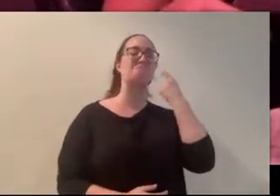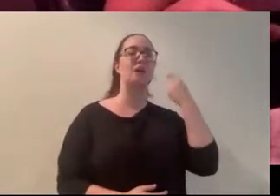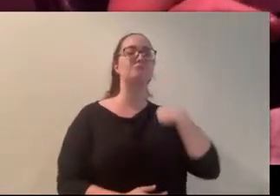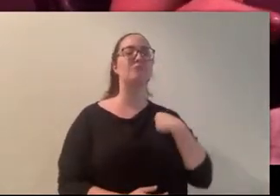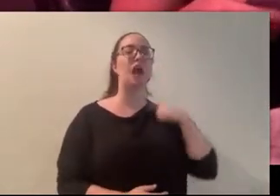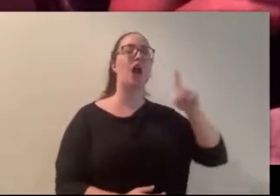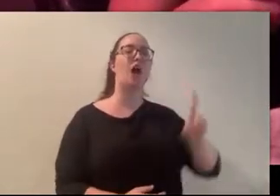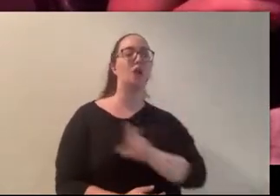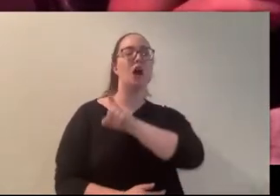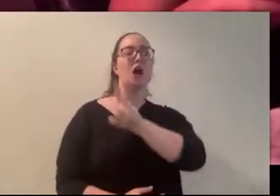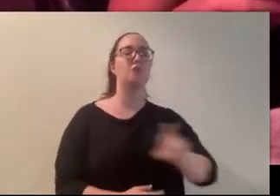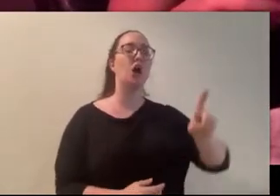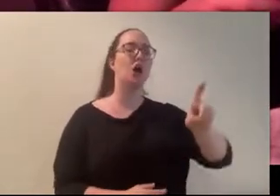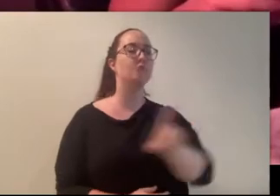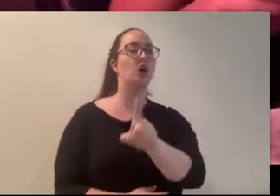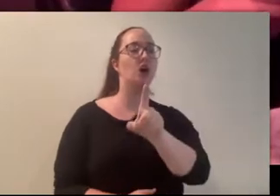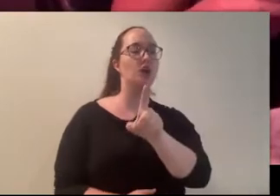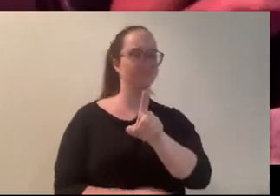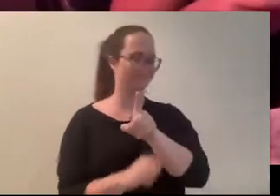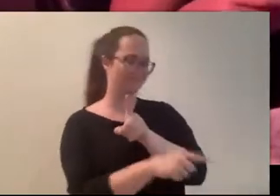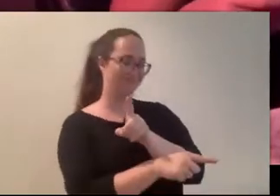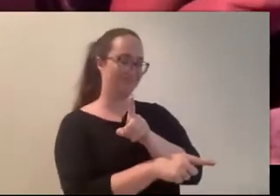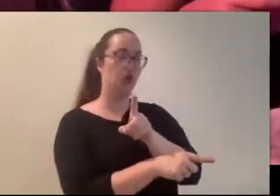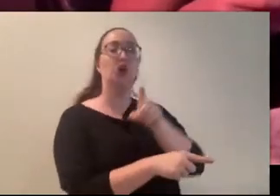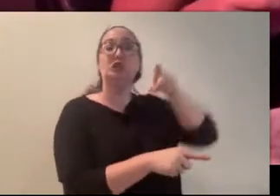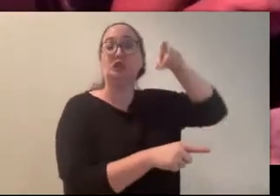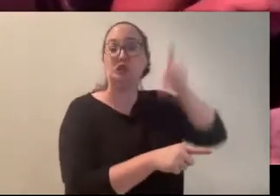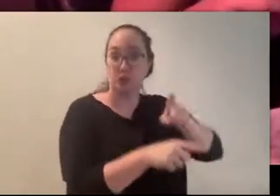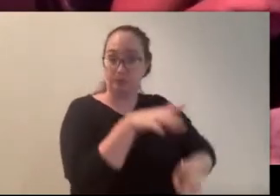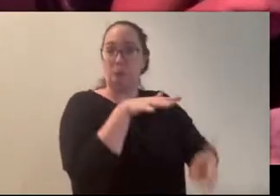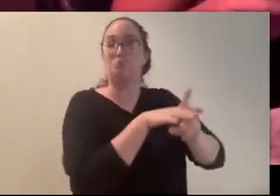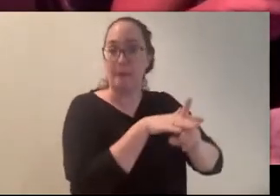hundred times without incident, as did everyone else I knew.